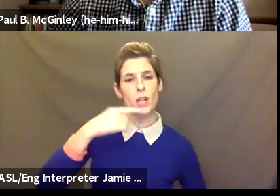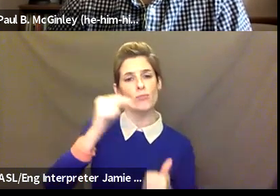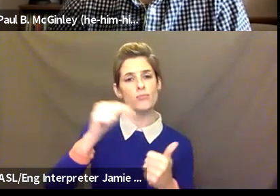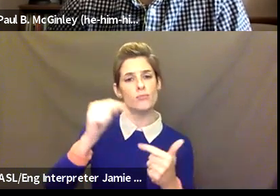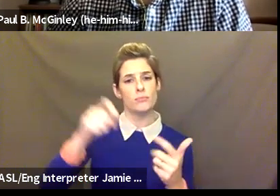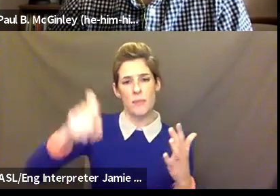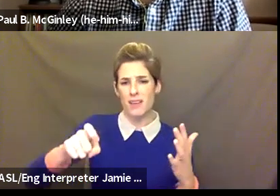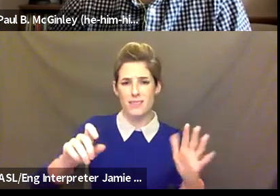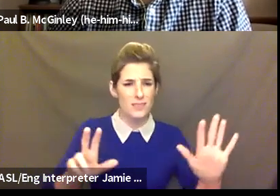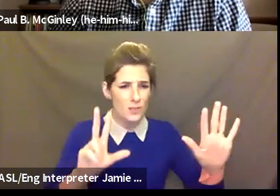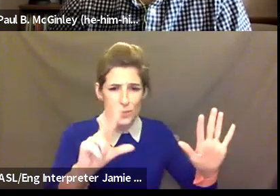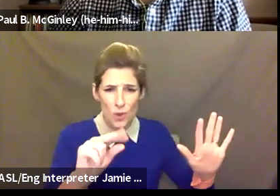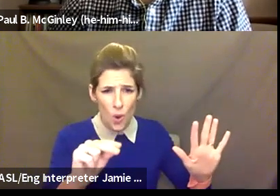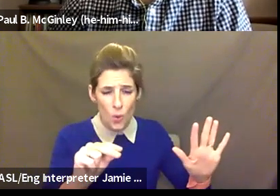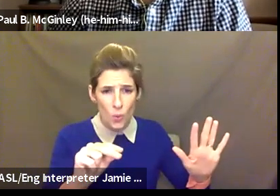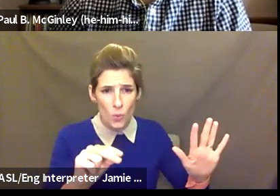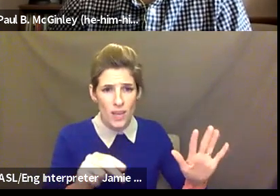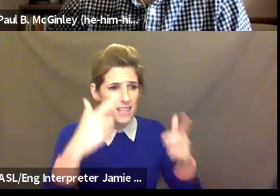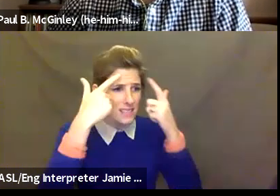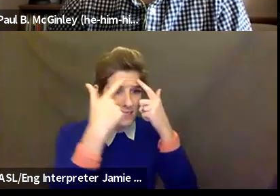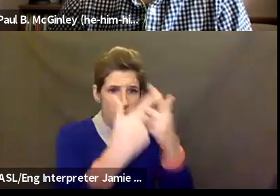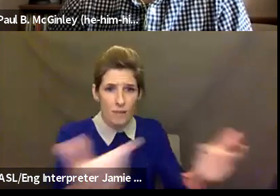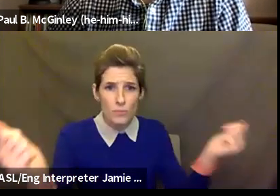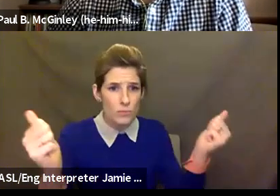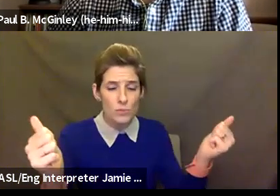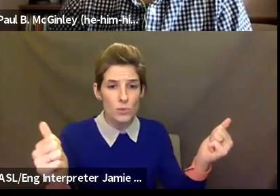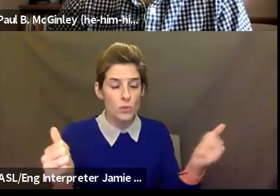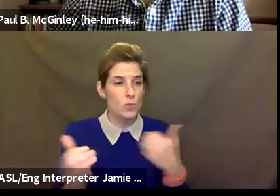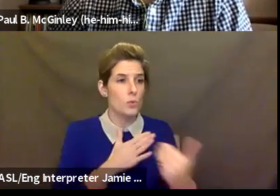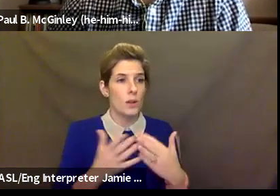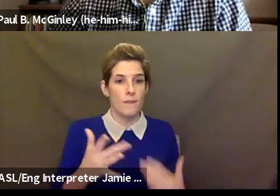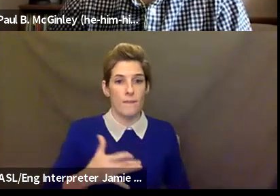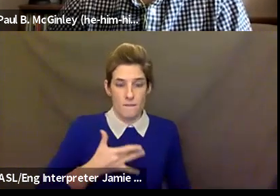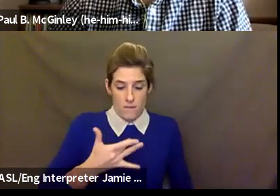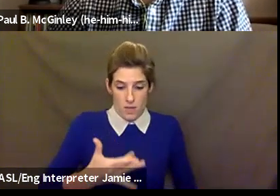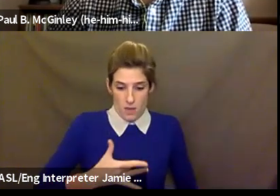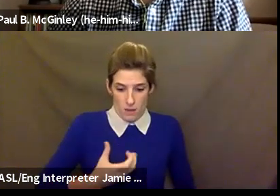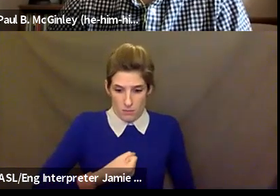Because whatever it is that you are feeling, whatever it is that you are thinking, whatever resonates with you, at that